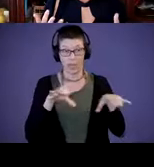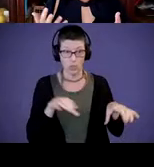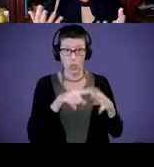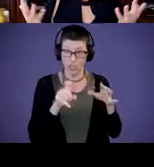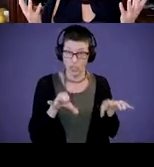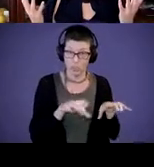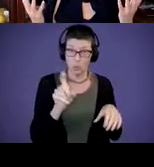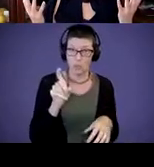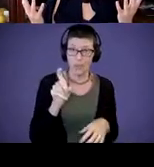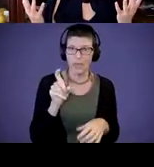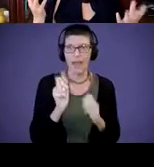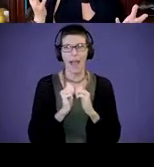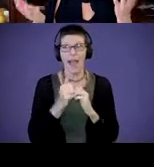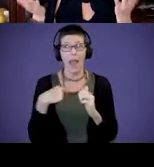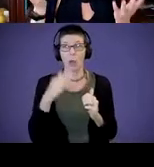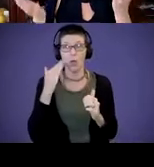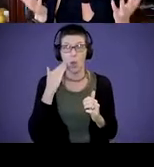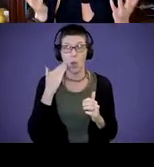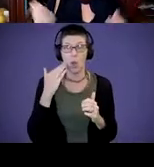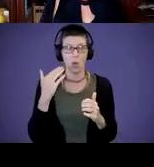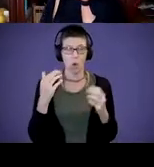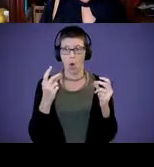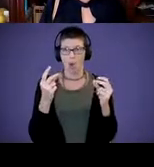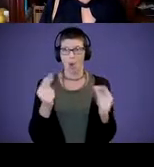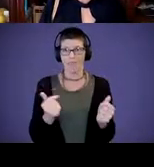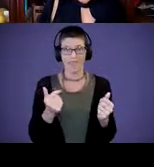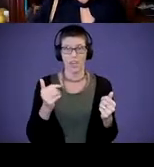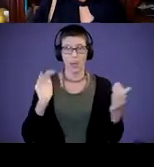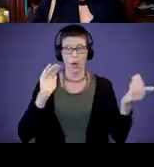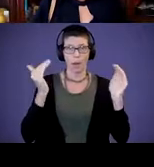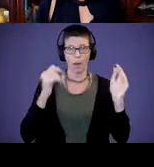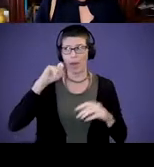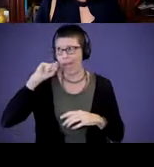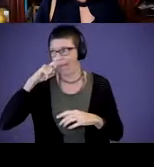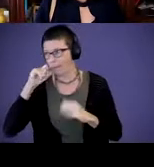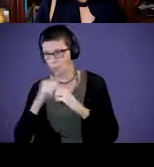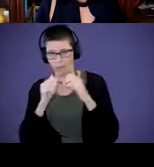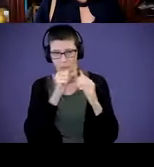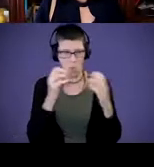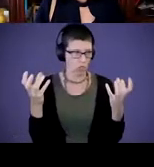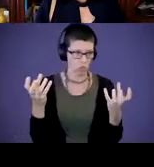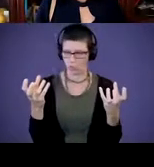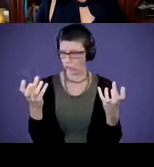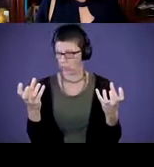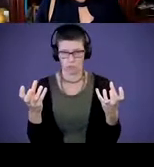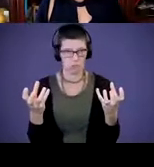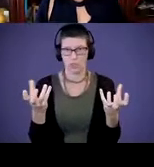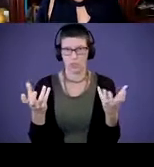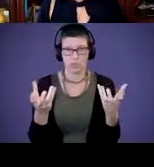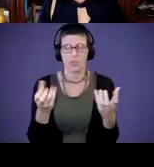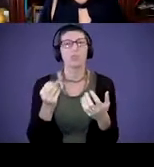And how do we know? All of a sudden it's apples to oranges. Right? So, it's important to understand